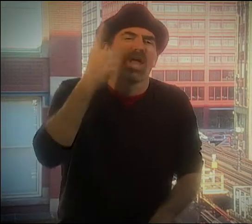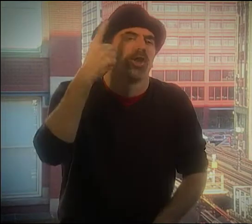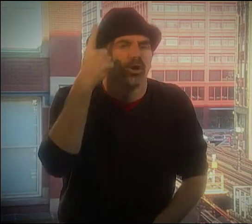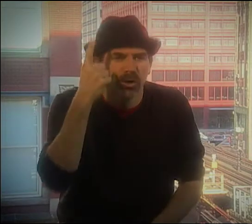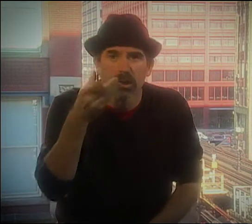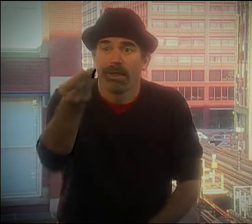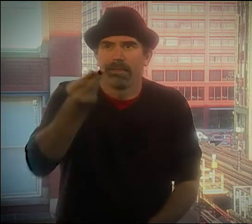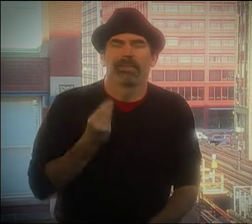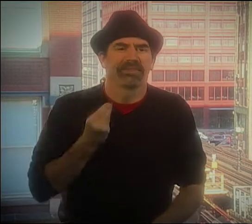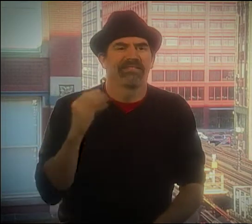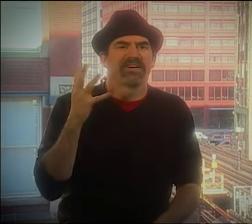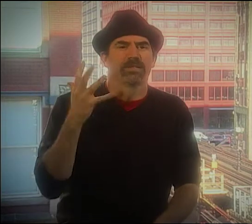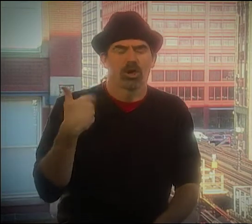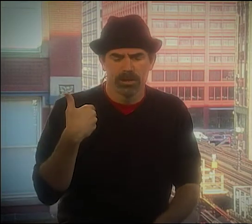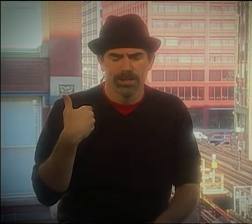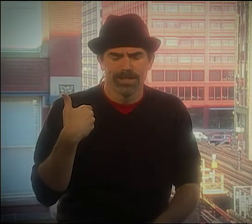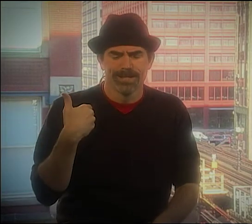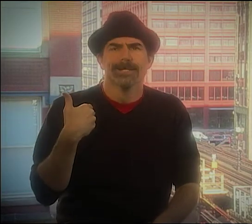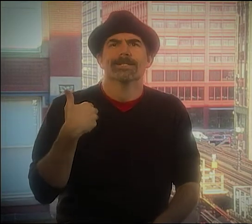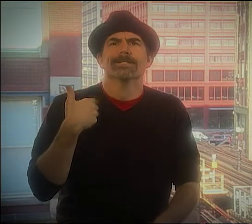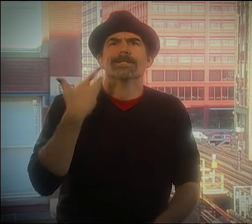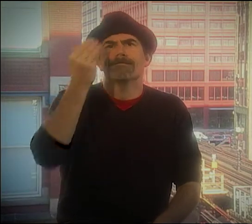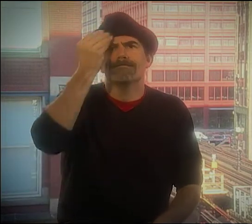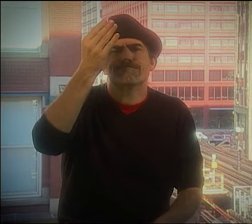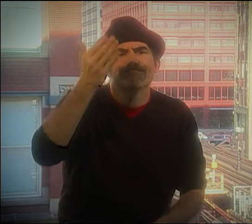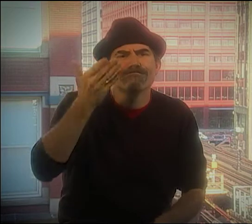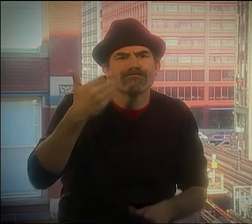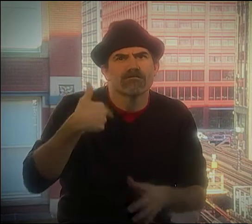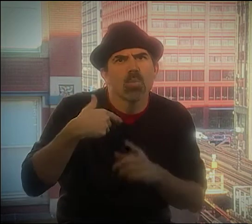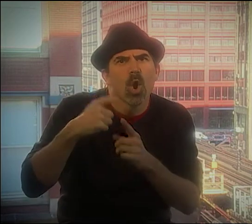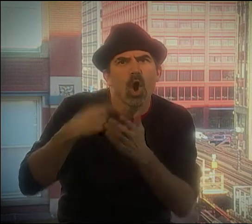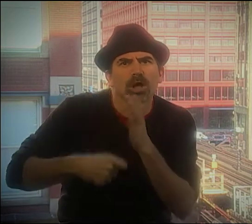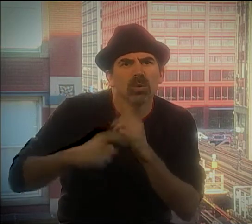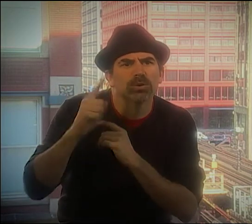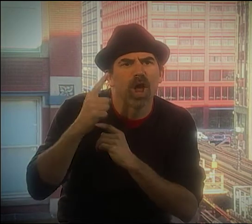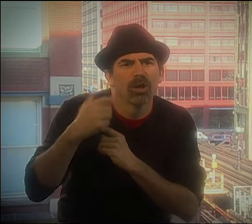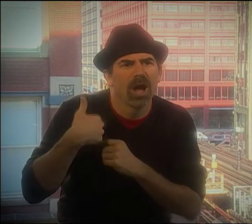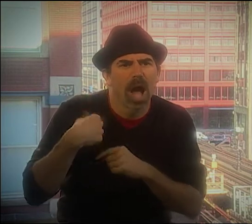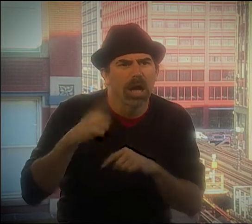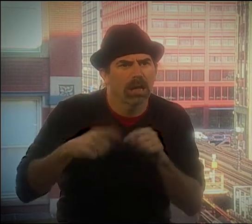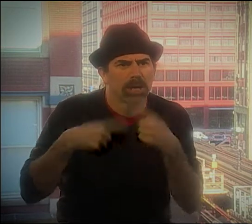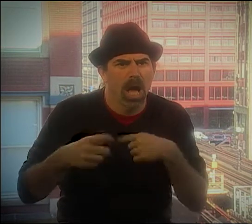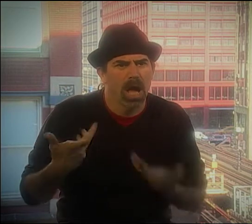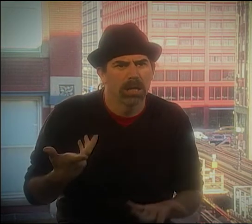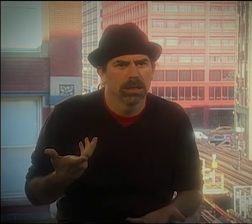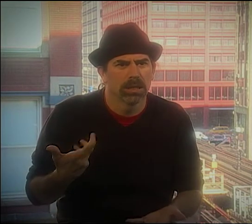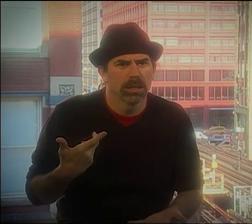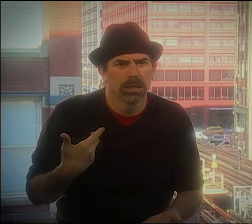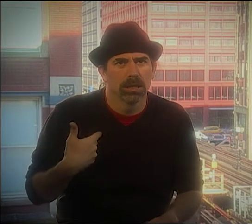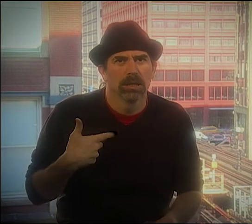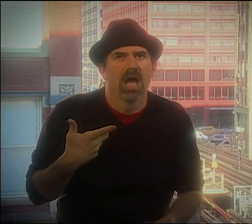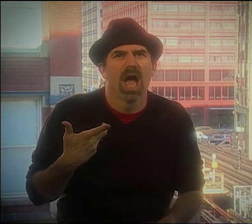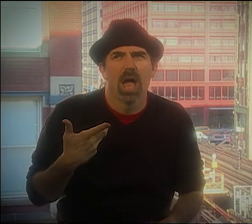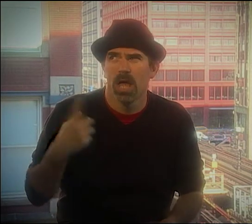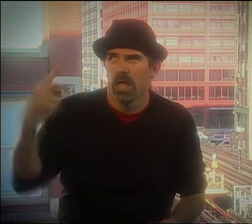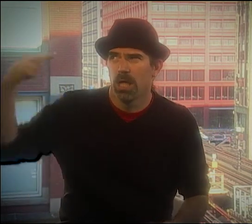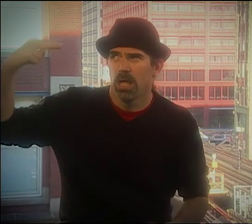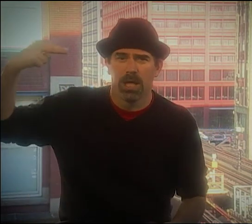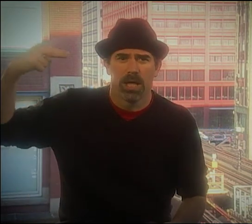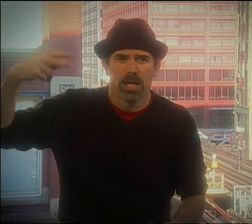THEY WOULD SAY SOMETHING, AND I WOULD GO, UM... "THE COST IS A DOLLAR, BUT I CAN'T SIGN."